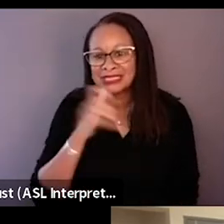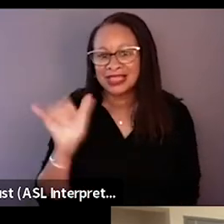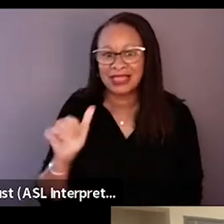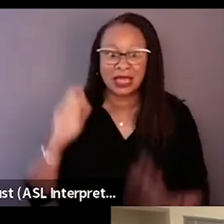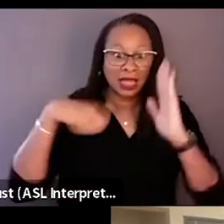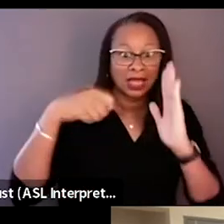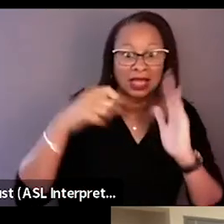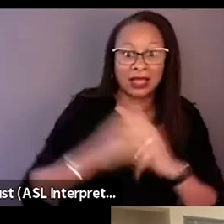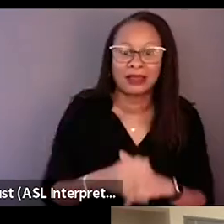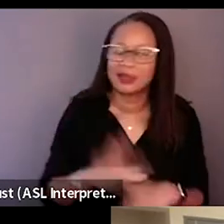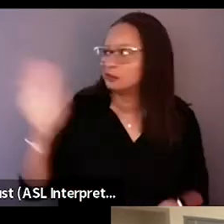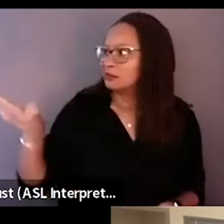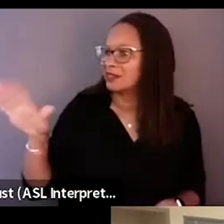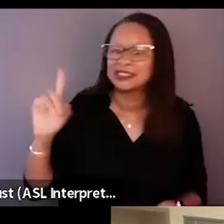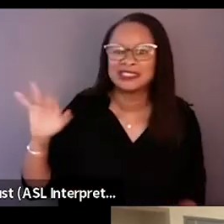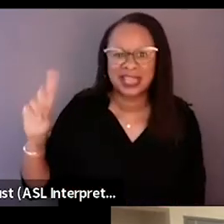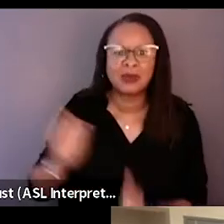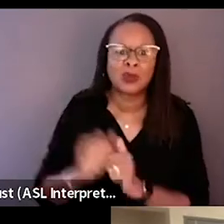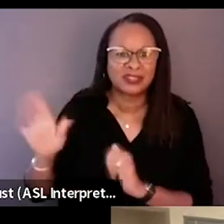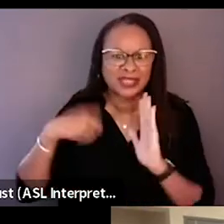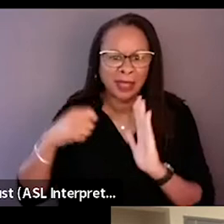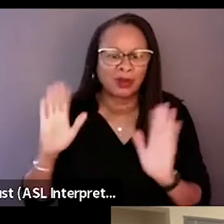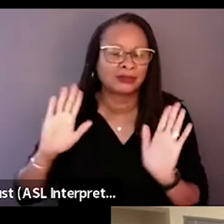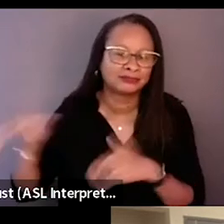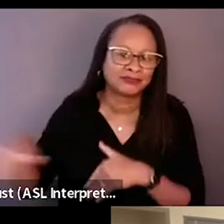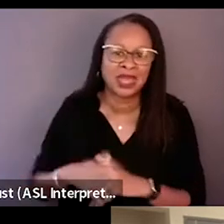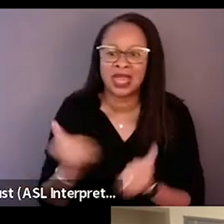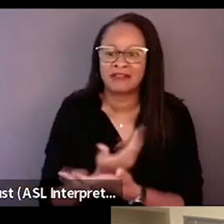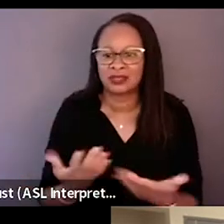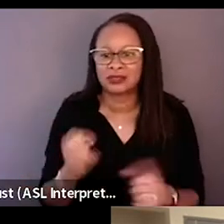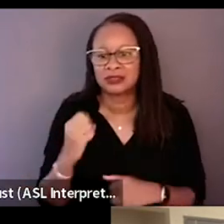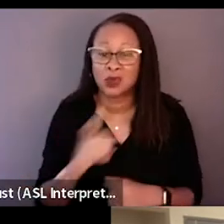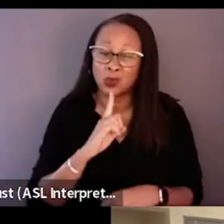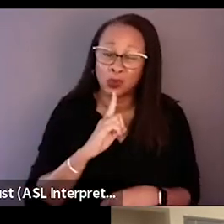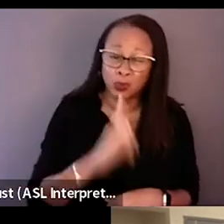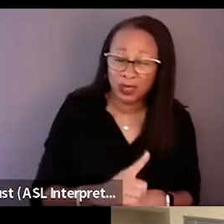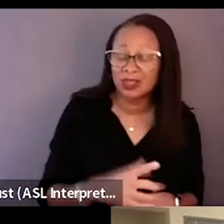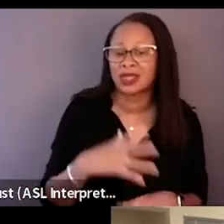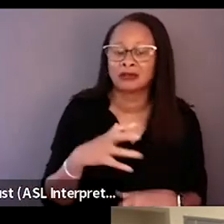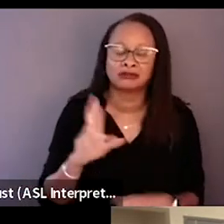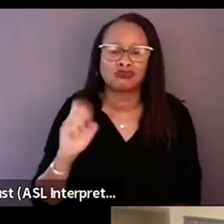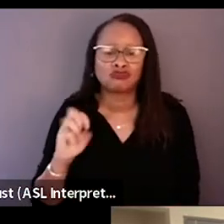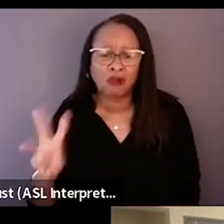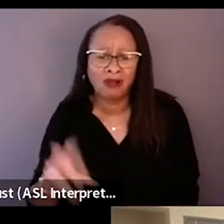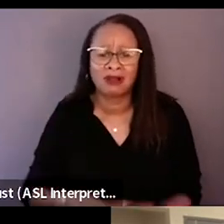it was like, oh, that's just David there with his camera. So everything was so real and like all these things that we're going through